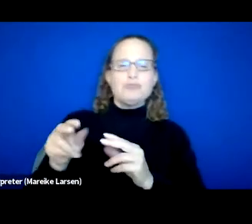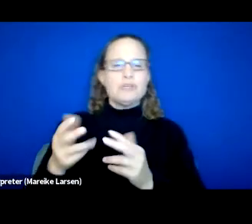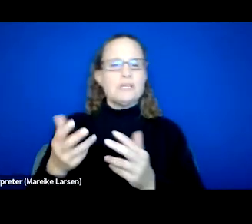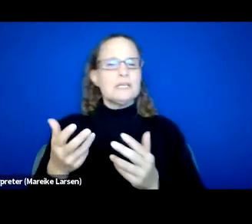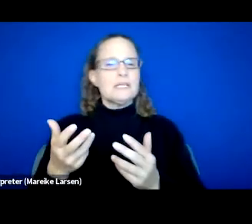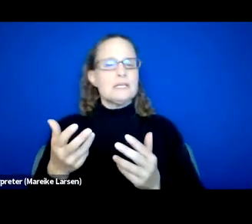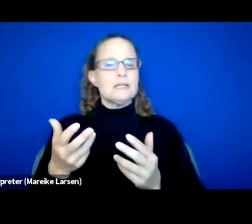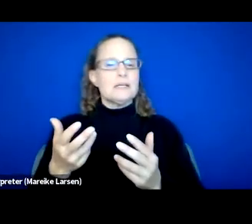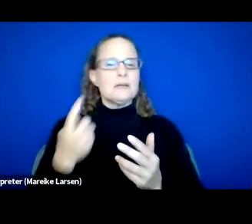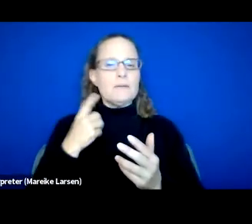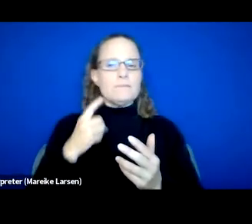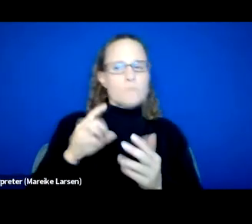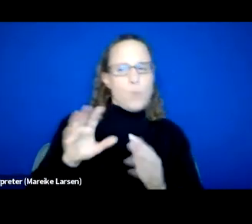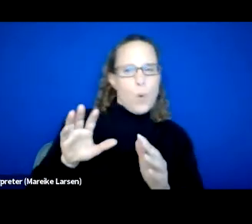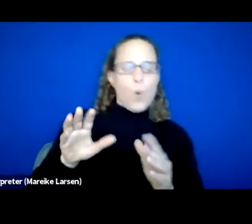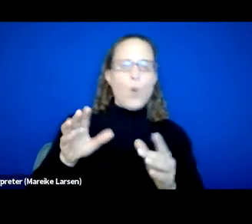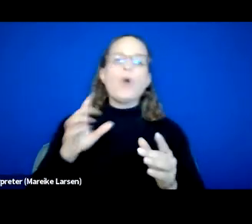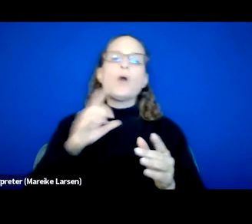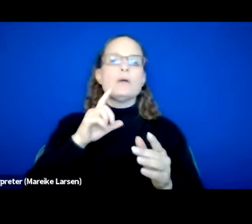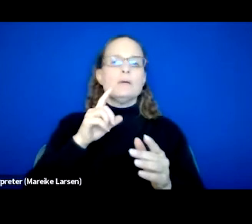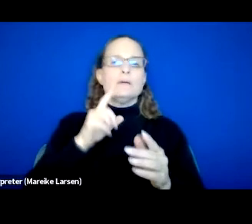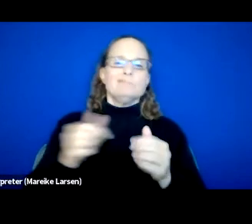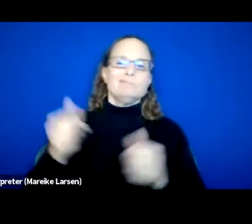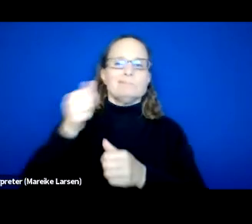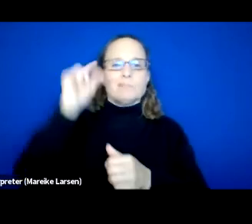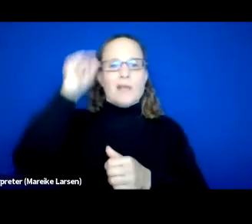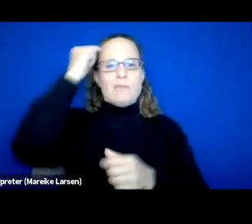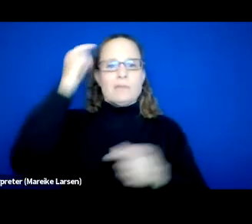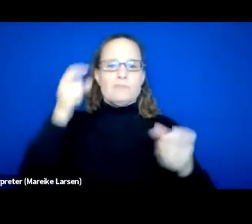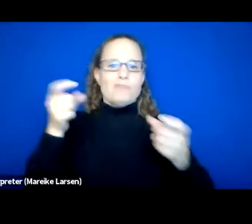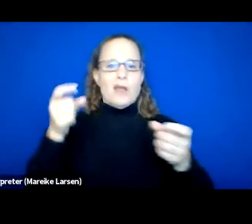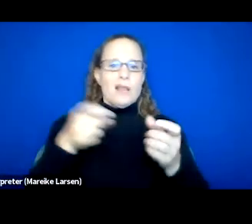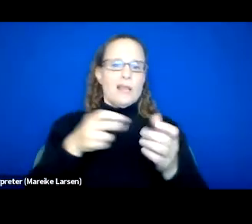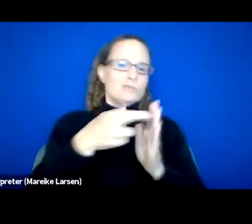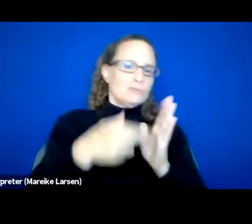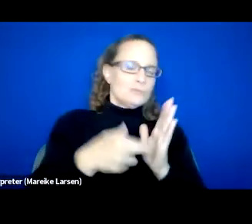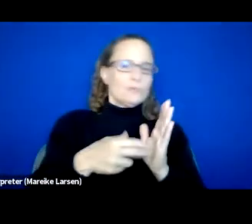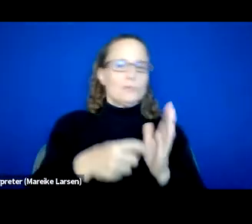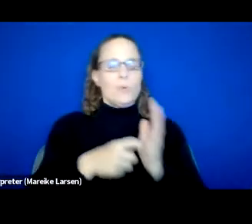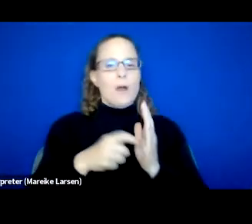to address regulatory requirements can help achieve contractual obligations.